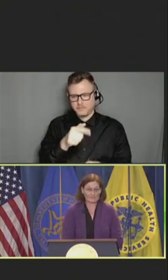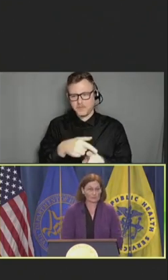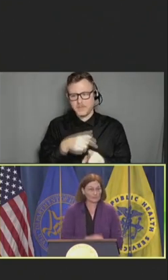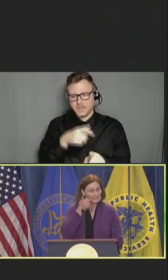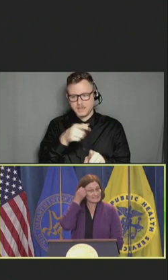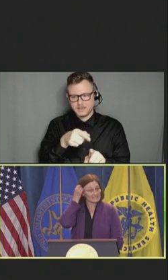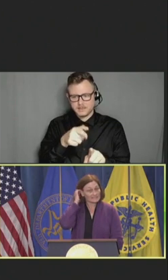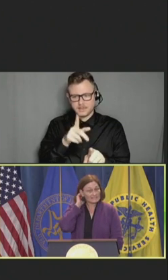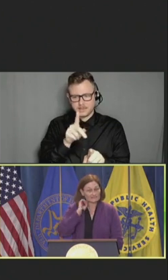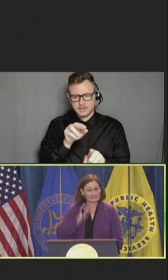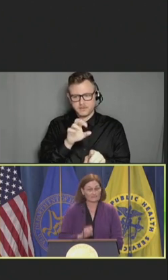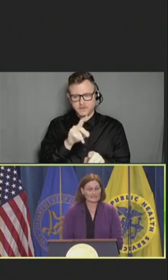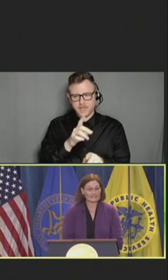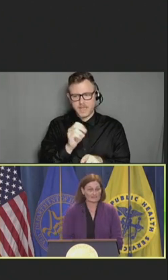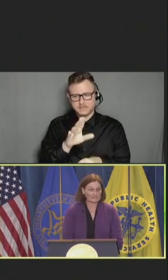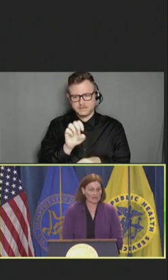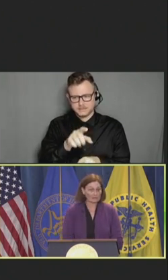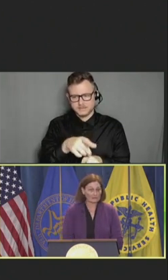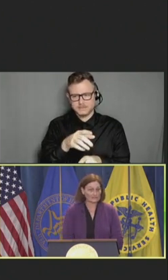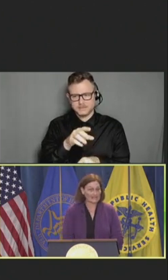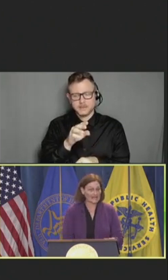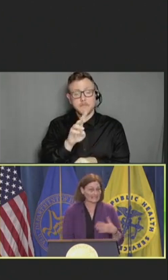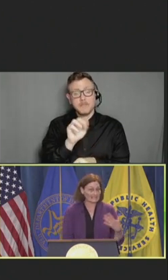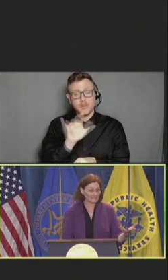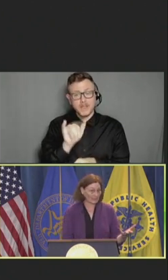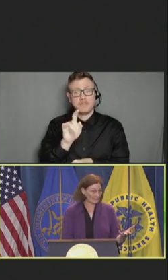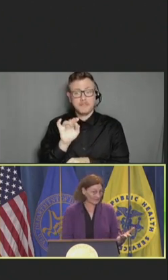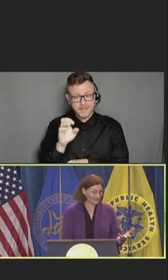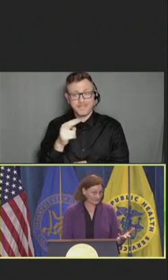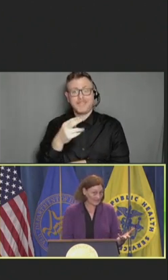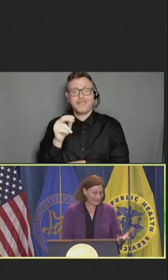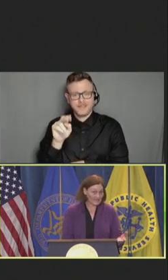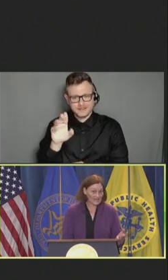We're in a slightly different place because our provision hasn't become effective yet.